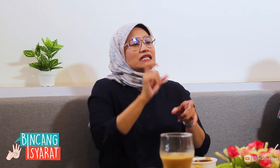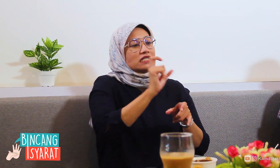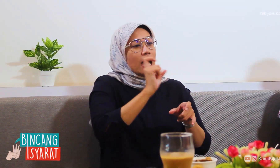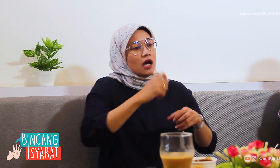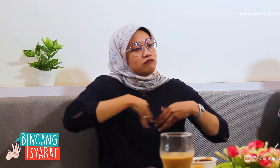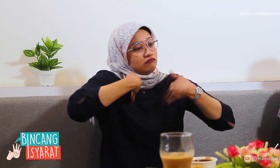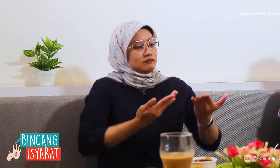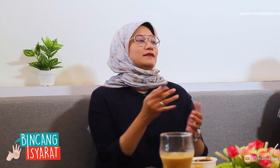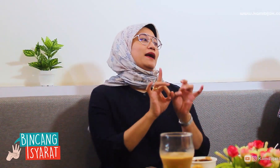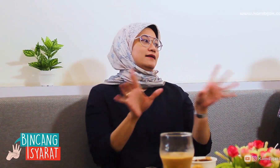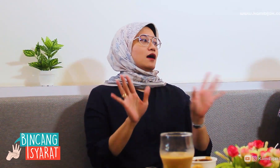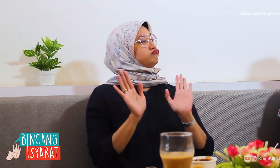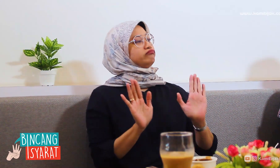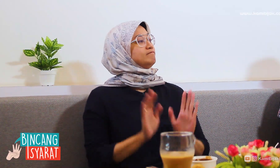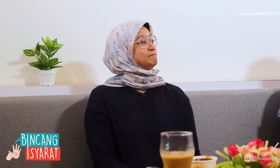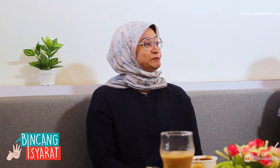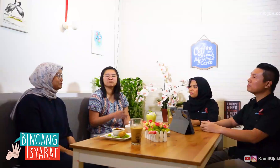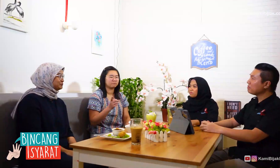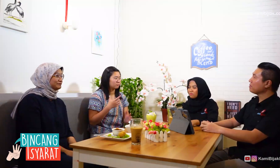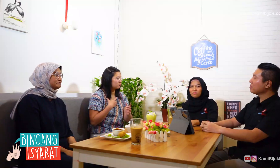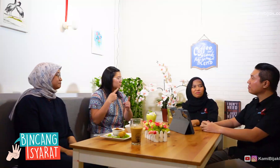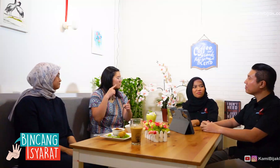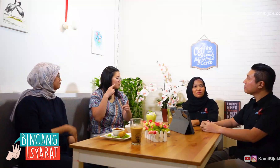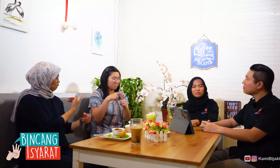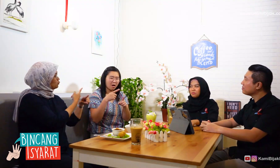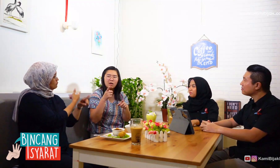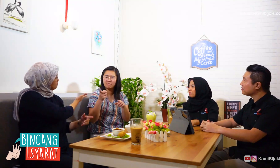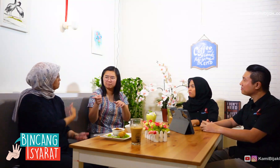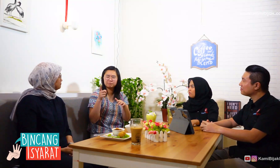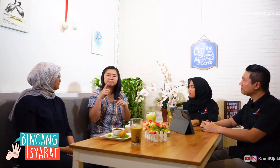Only the output method is different. I want to add.